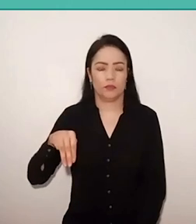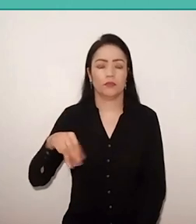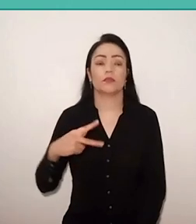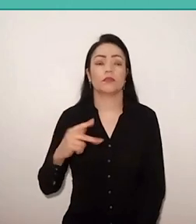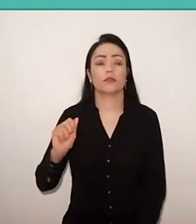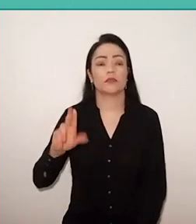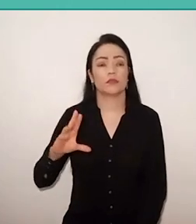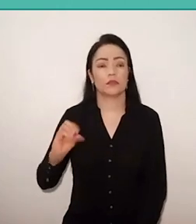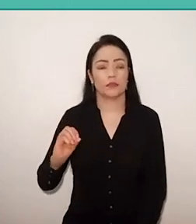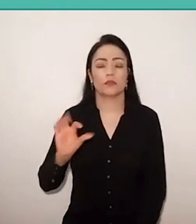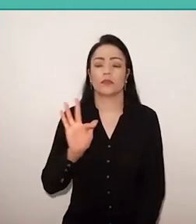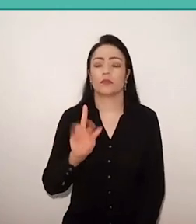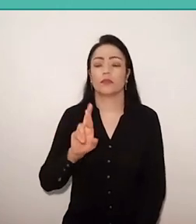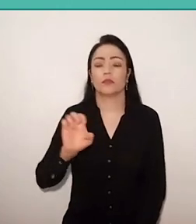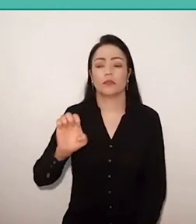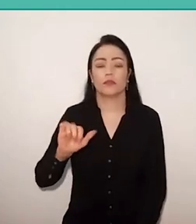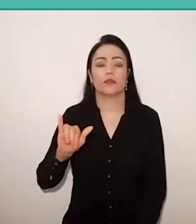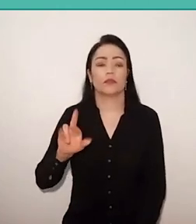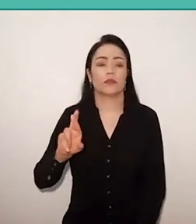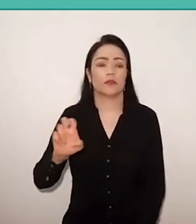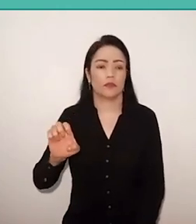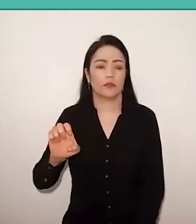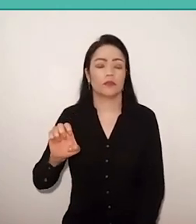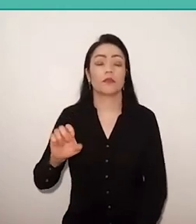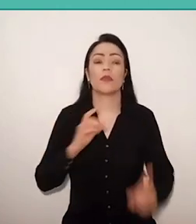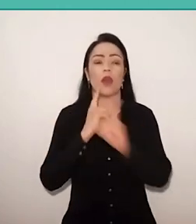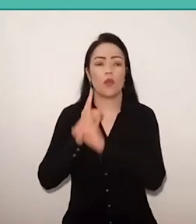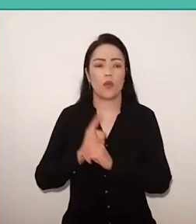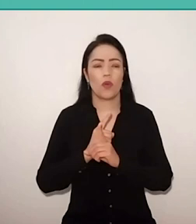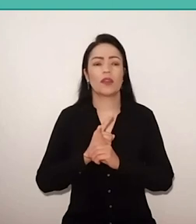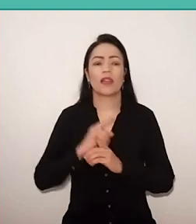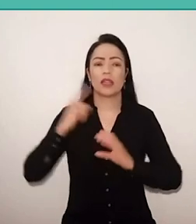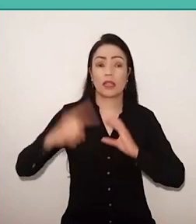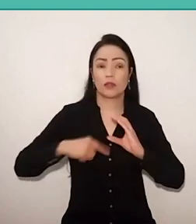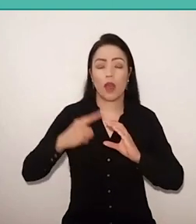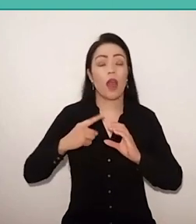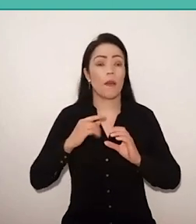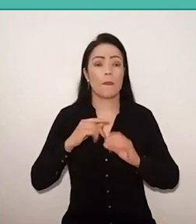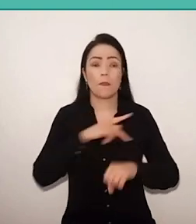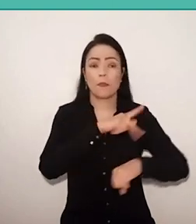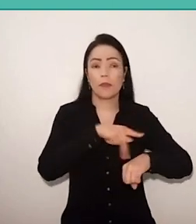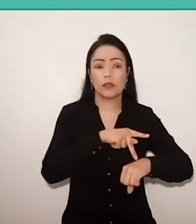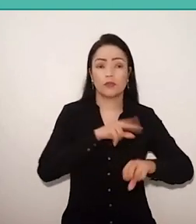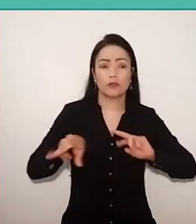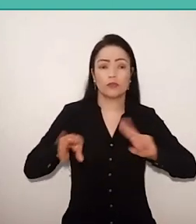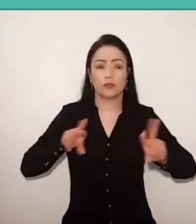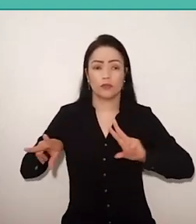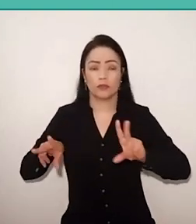each of these international meetings takes place in a different country. We've already done, so far, 11.